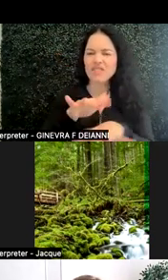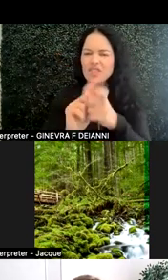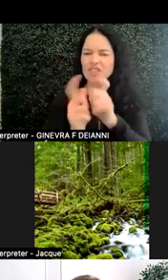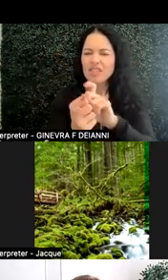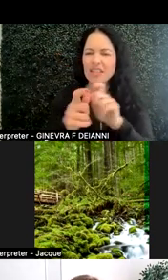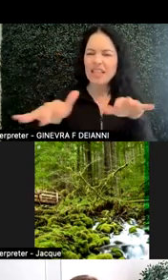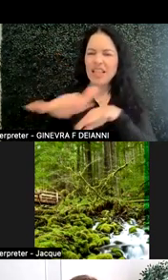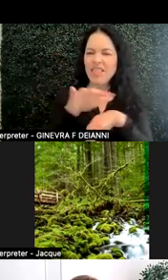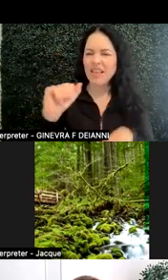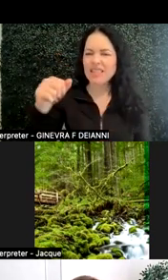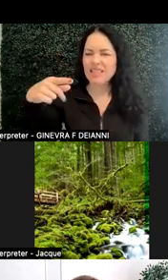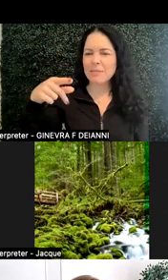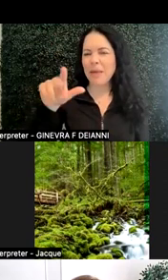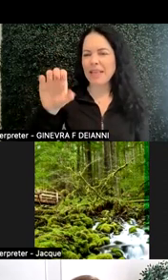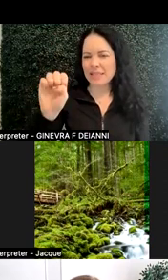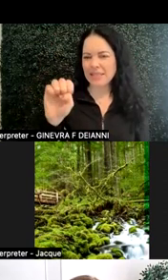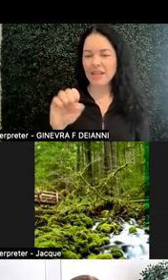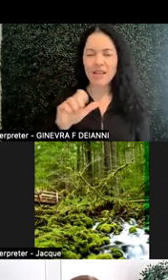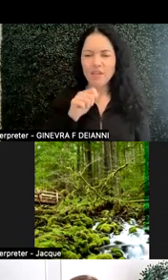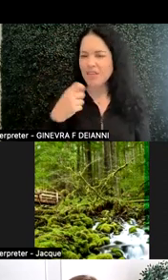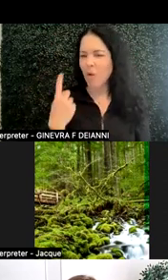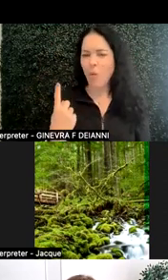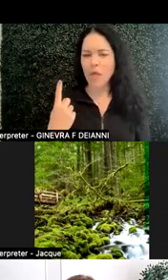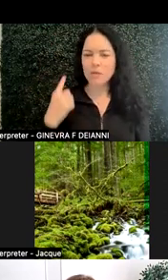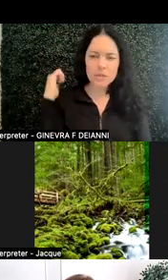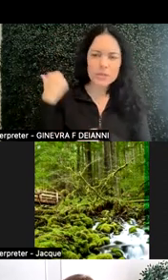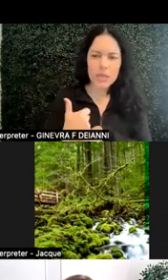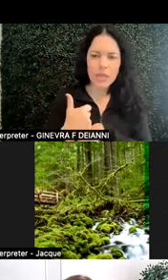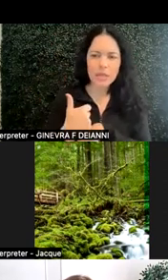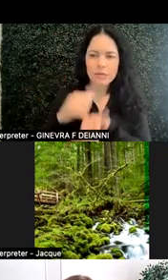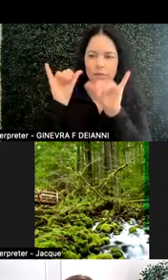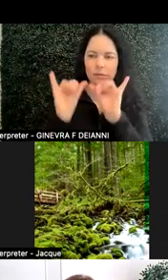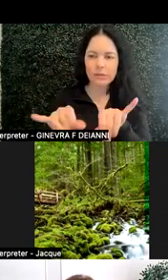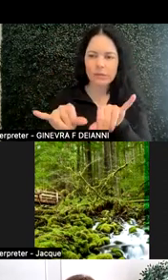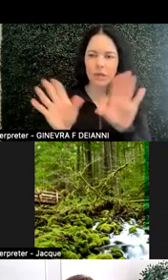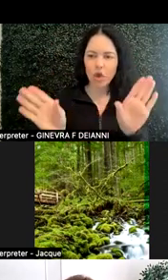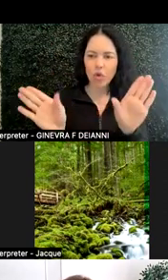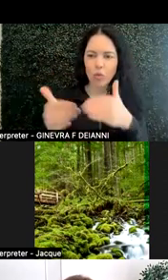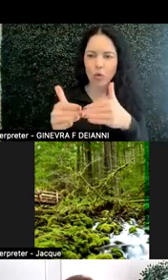That there is not one preset room arrangement. That there can be options.